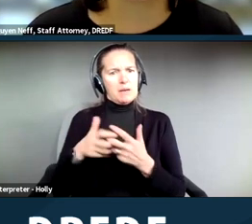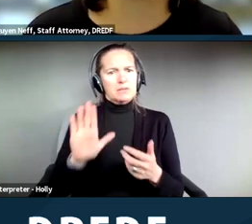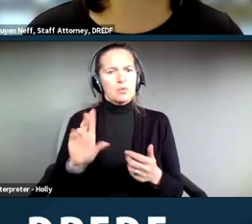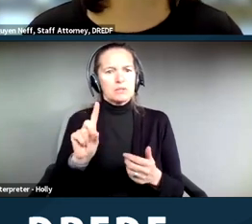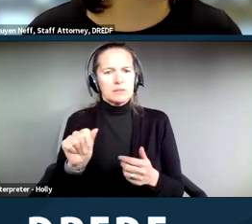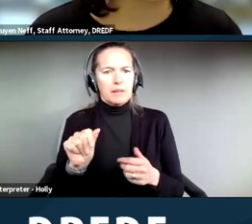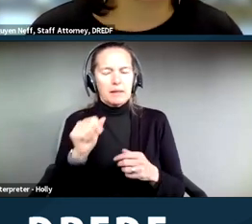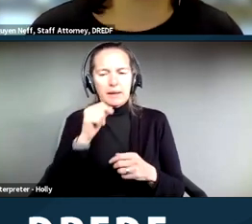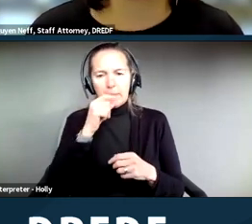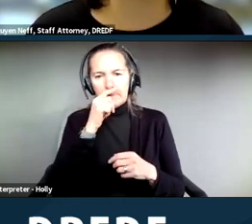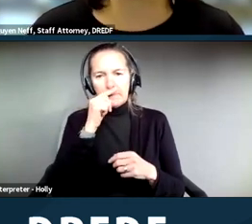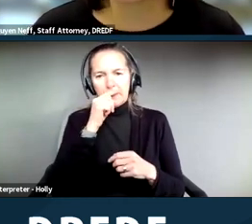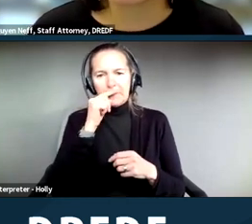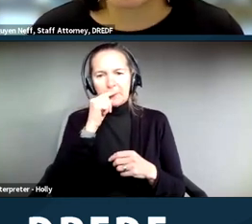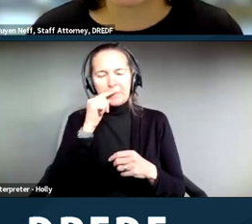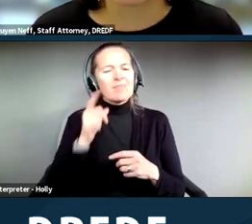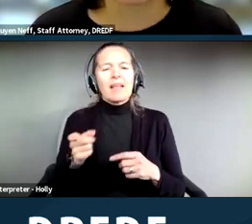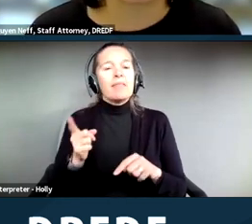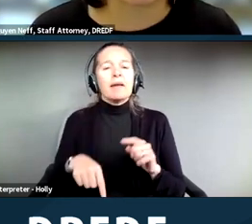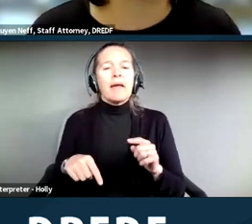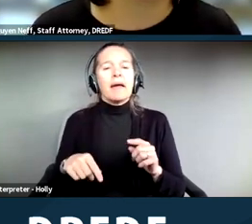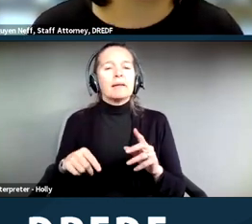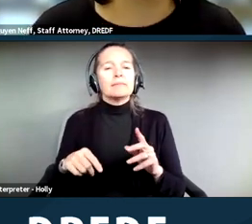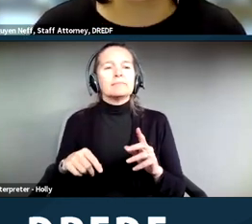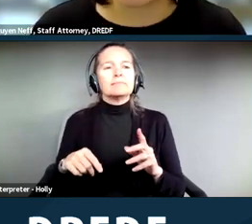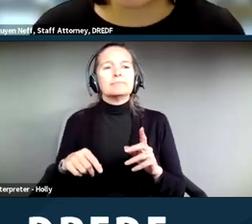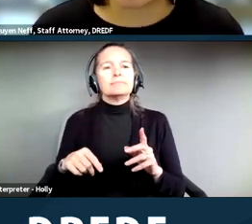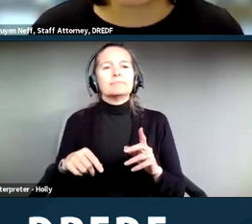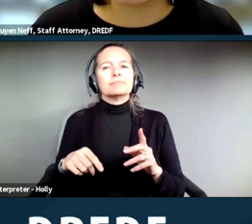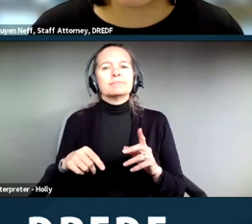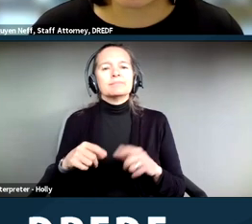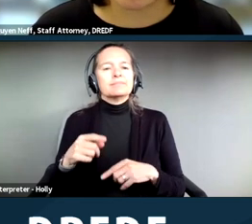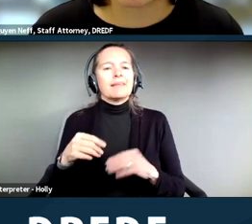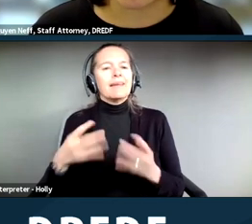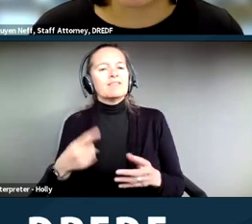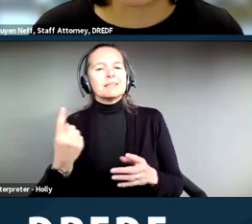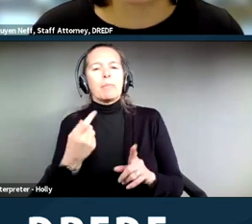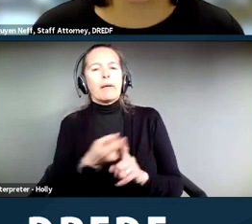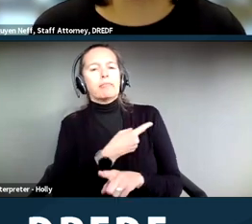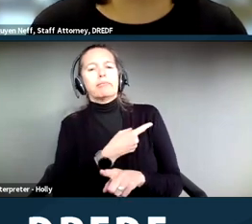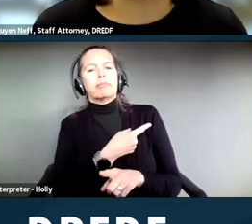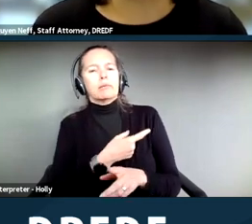They can't give you an alternative suggestion that really does not help you.